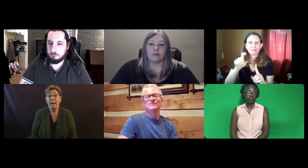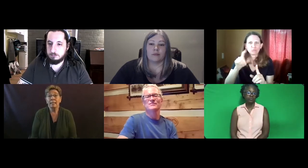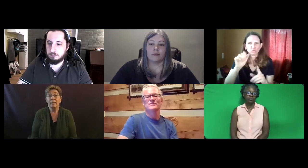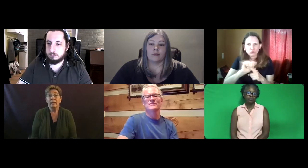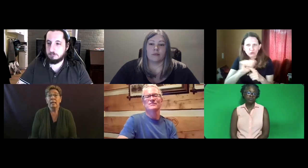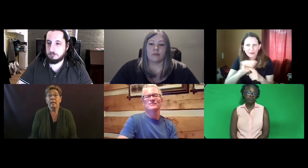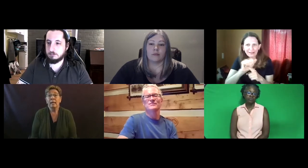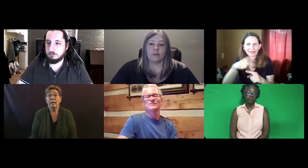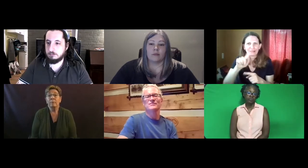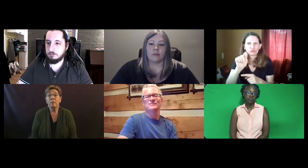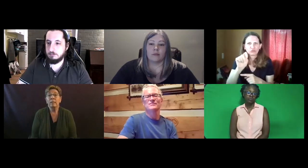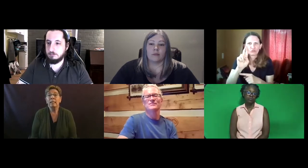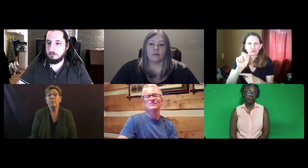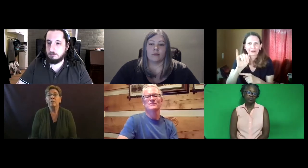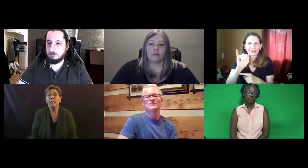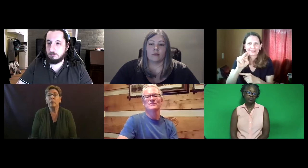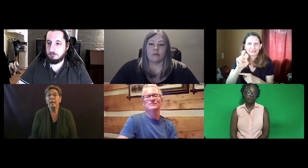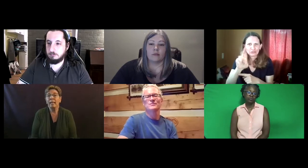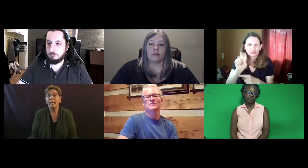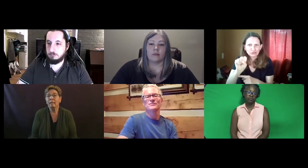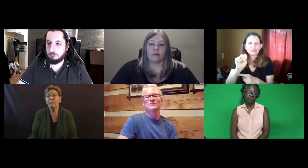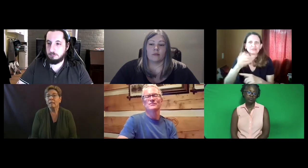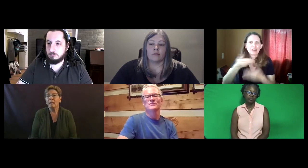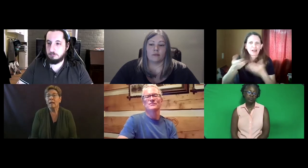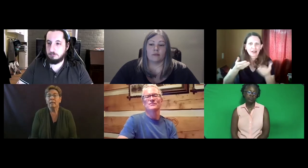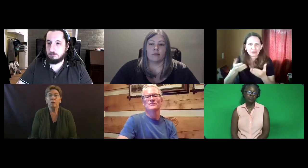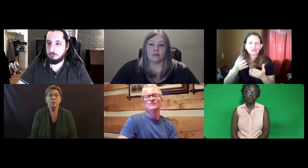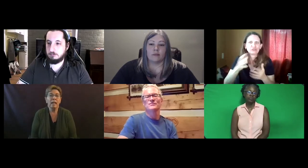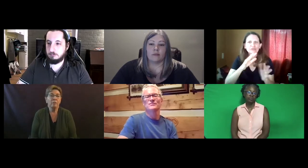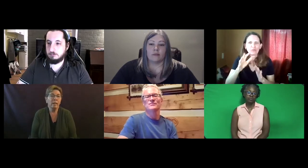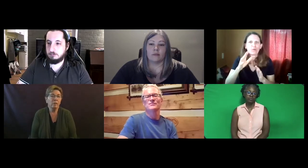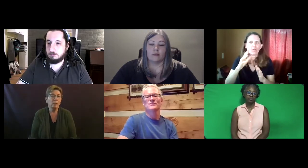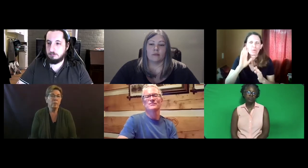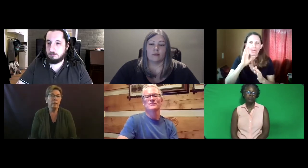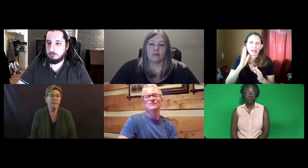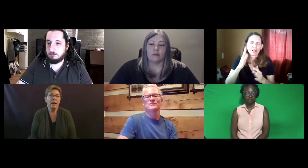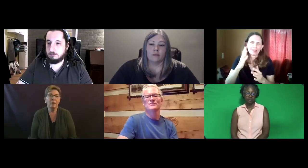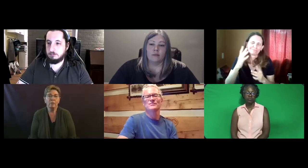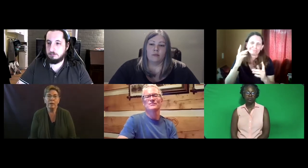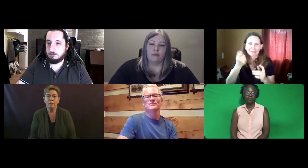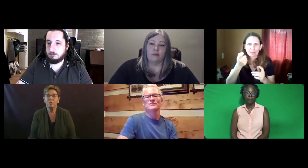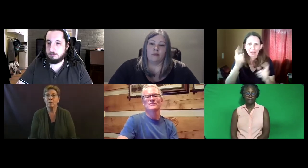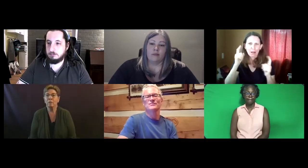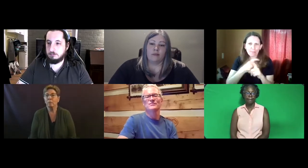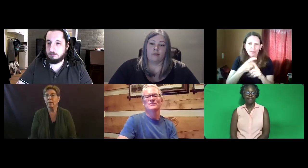Plus we need to provide training in order to have raters. We have to hire trainers and raters.